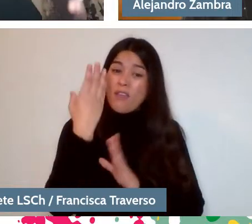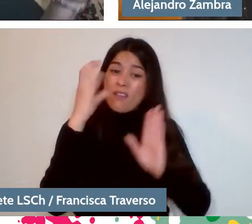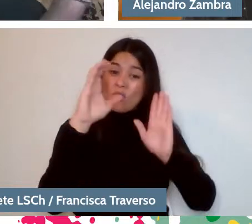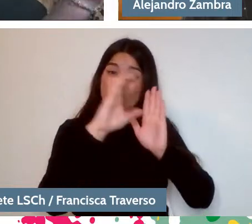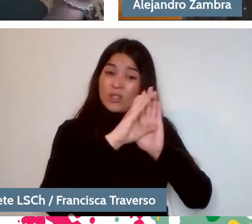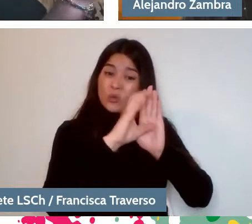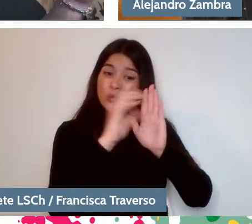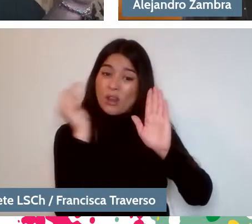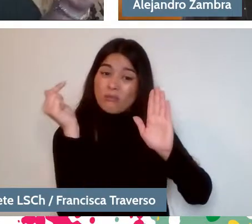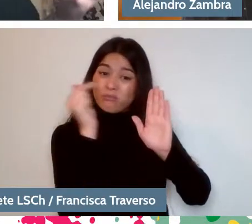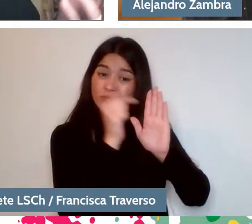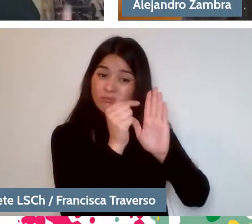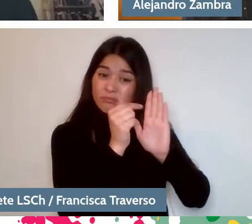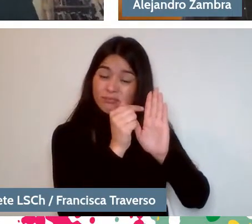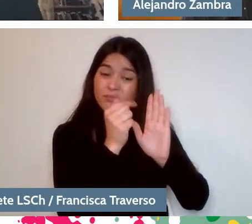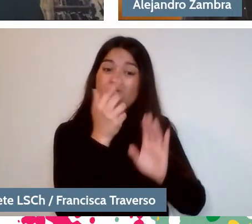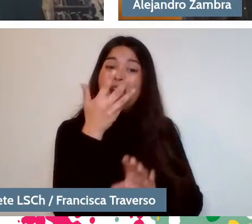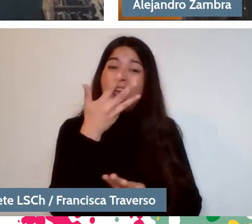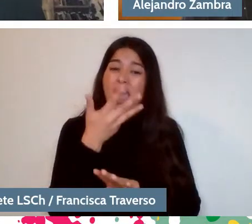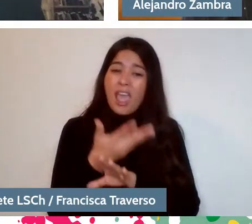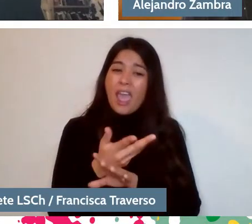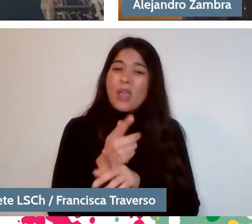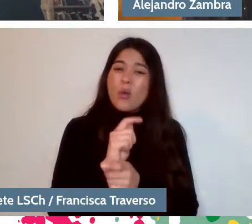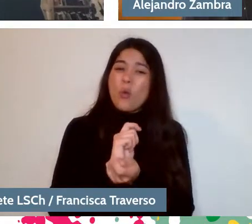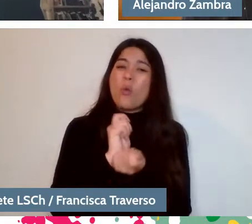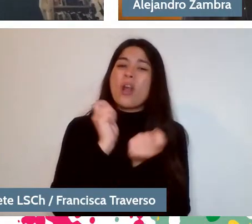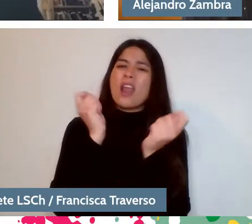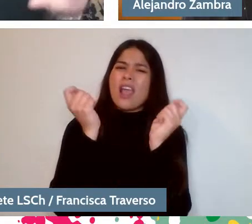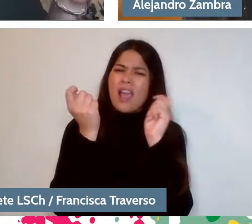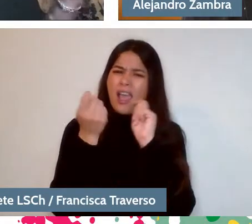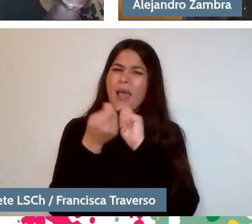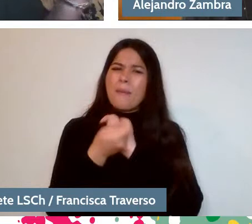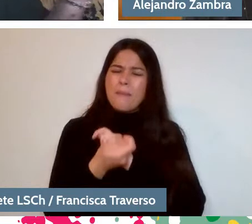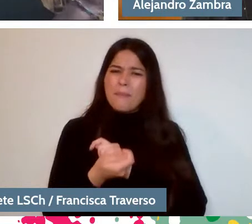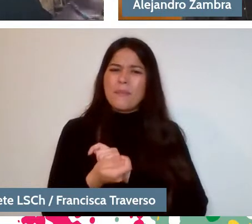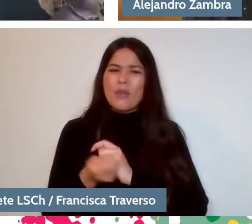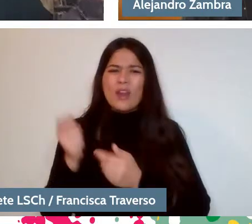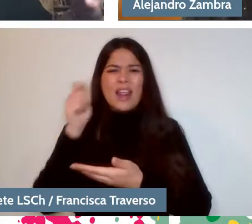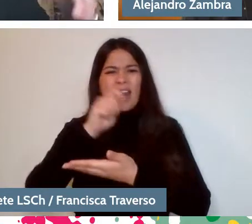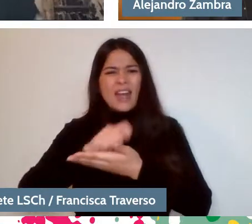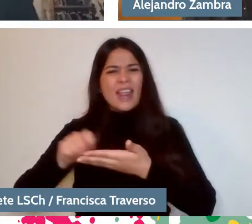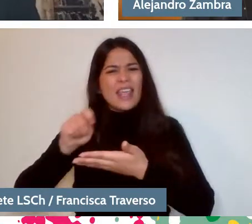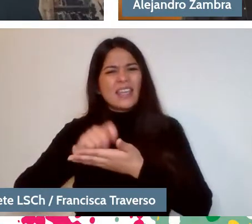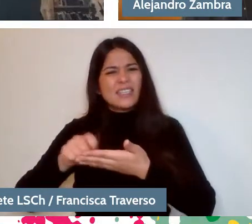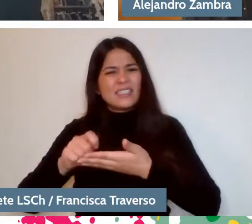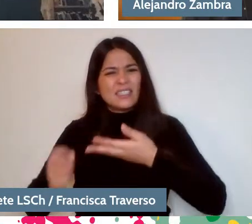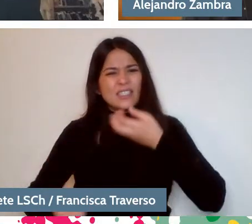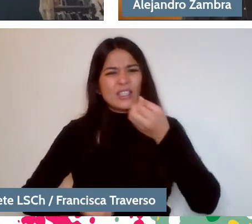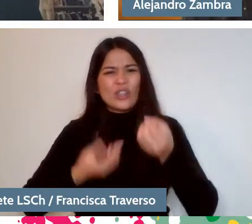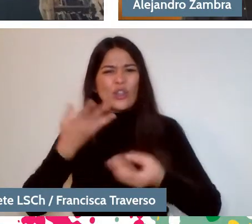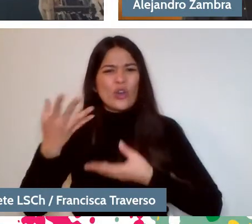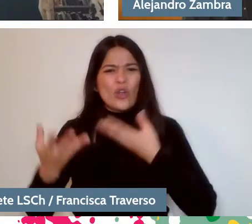there is also a change in that registry and in that leaving a certain text format.